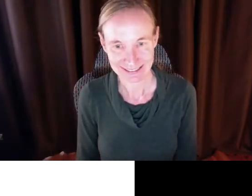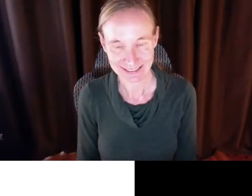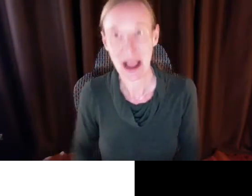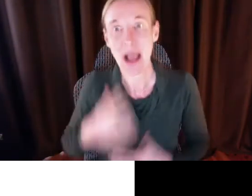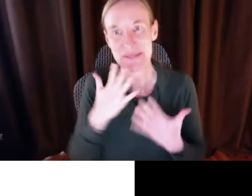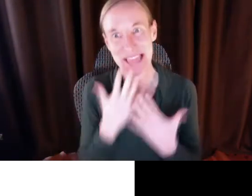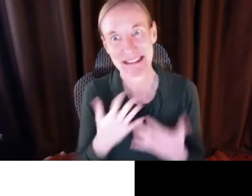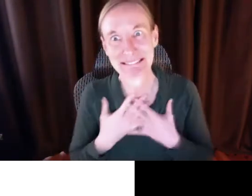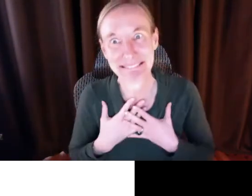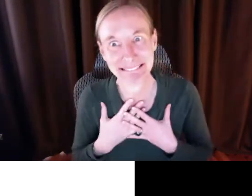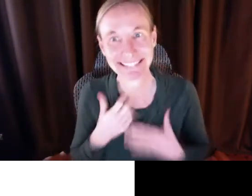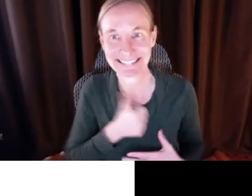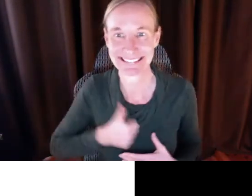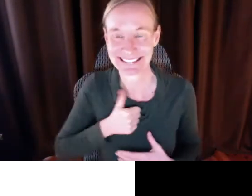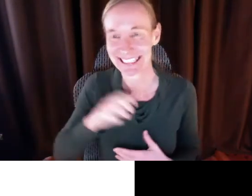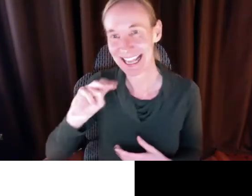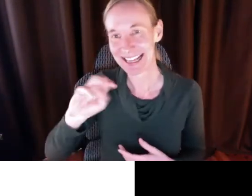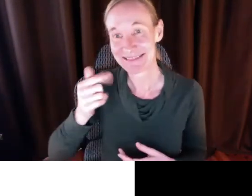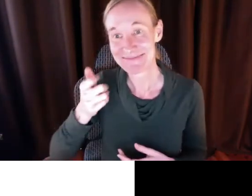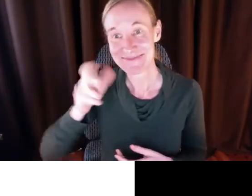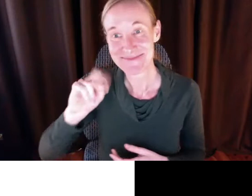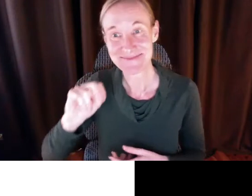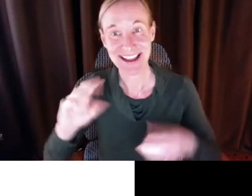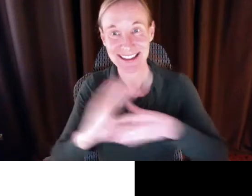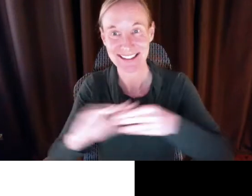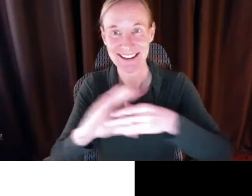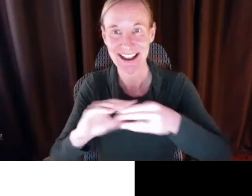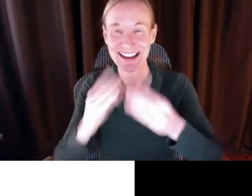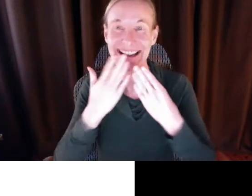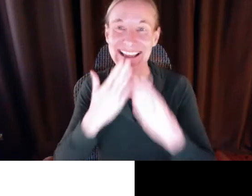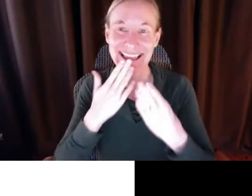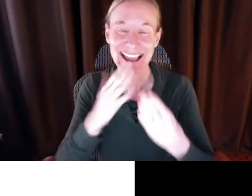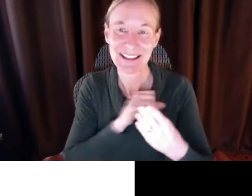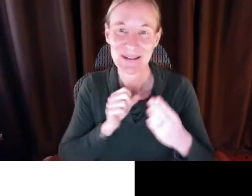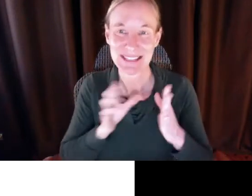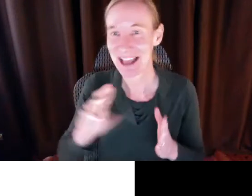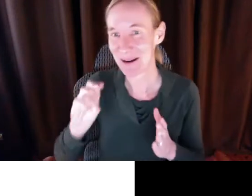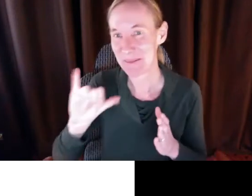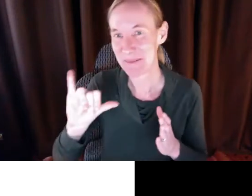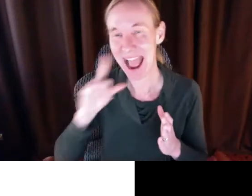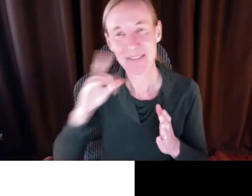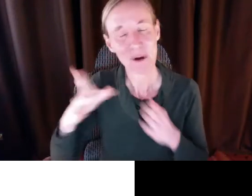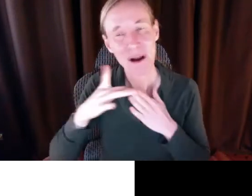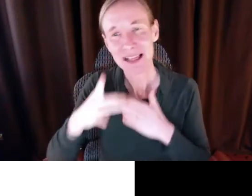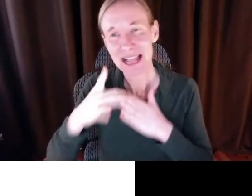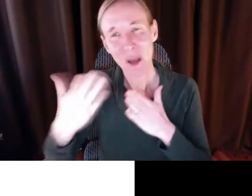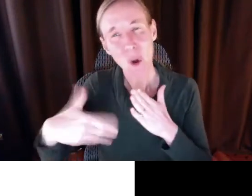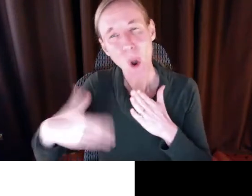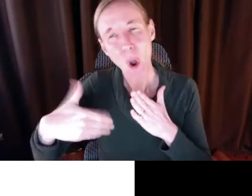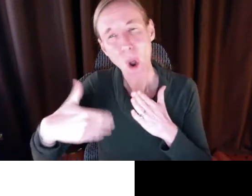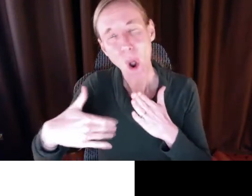» BRYAN: Meghan, we can't hear you. » MEGHAN: Oh, geez, thank you.